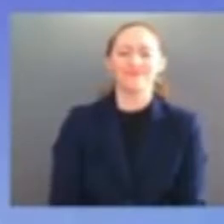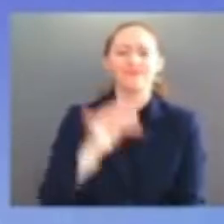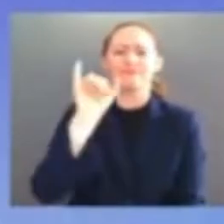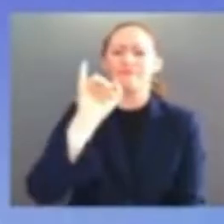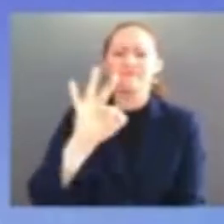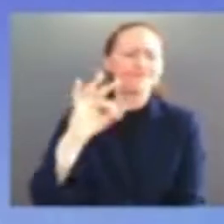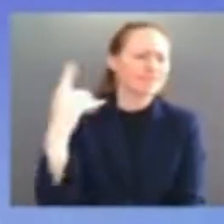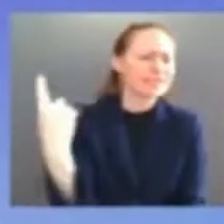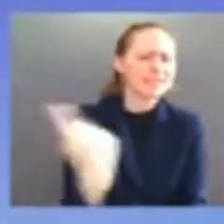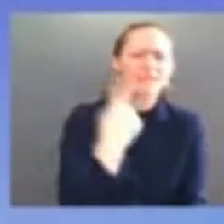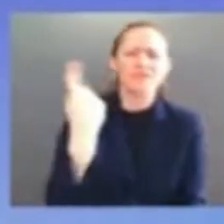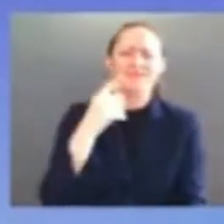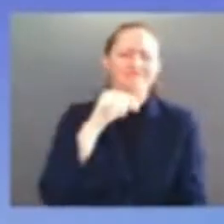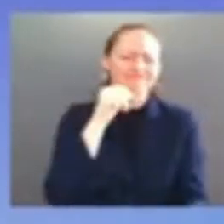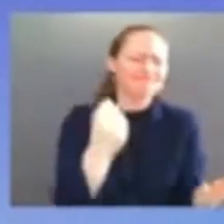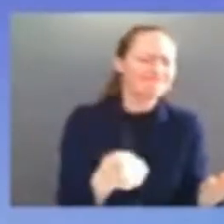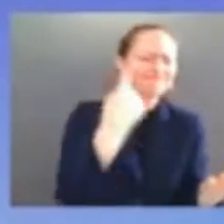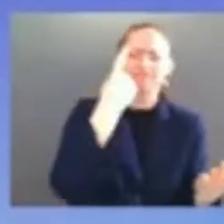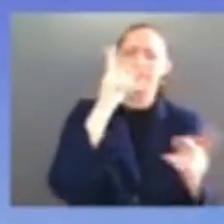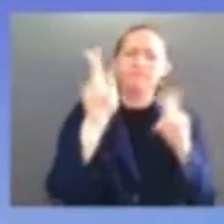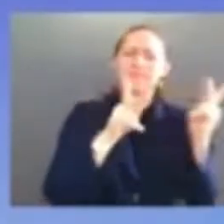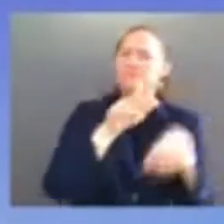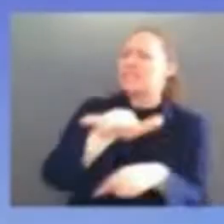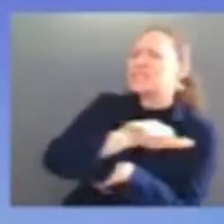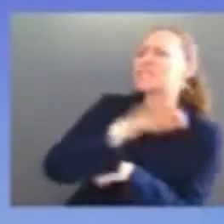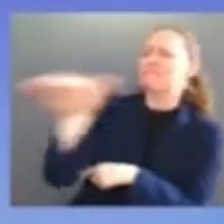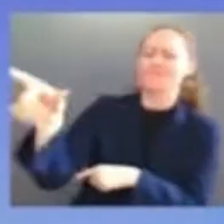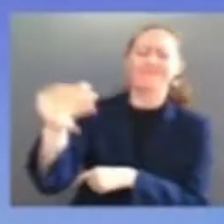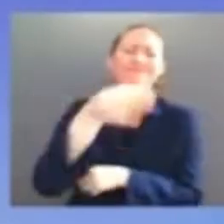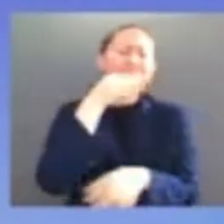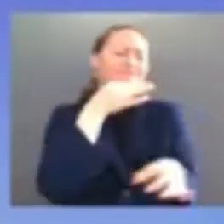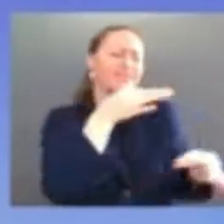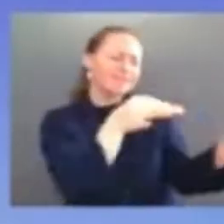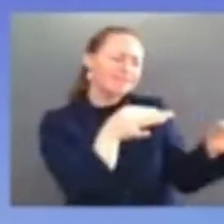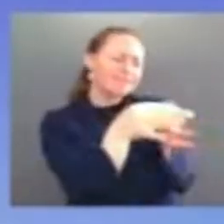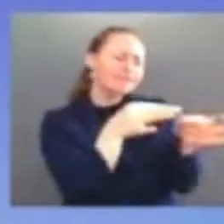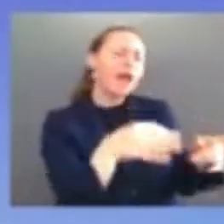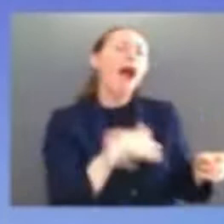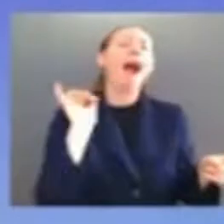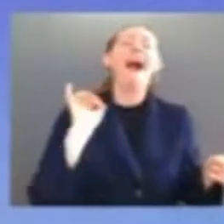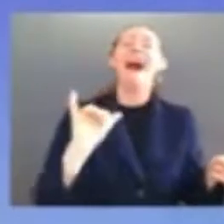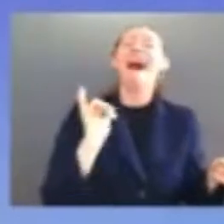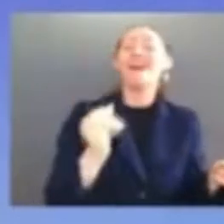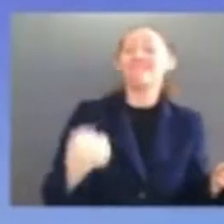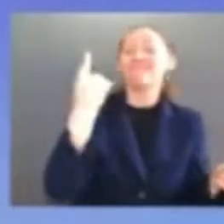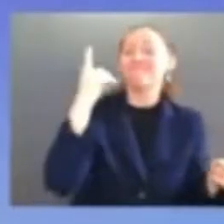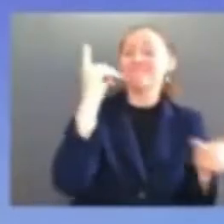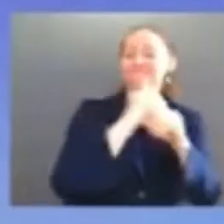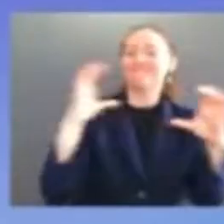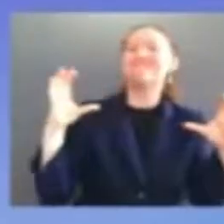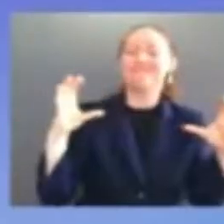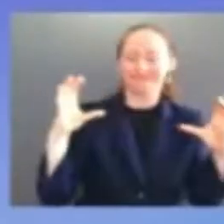understand a new perspective when i made the commitment to nominate a black woman to the